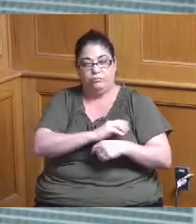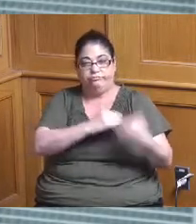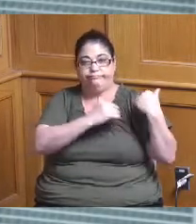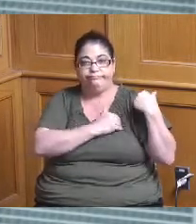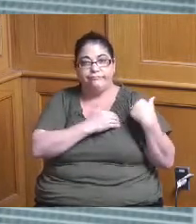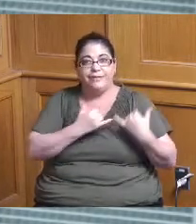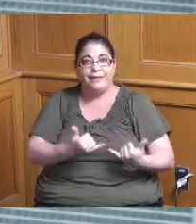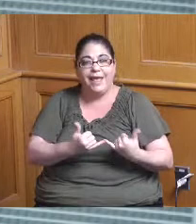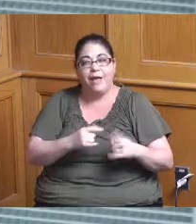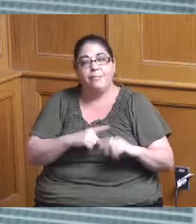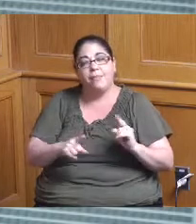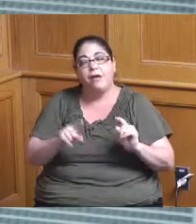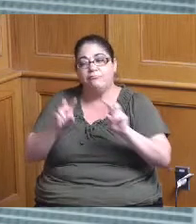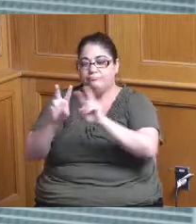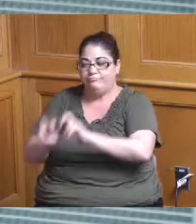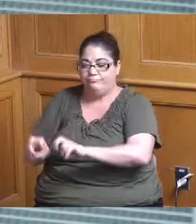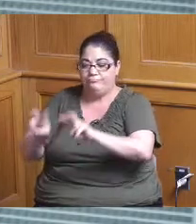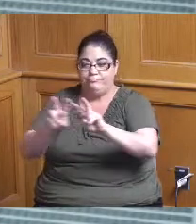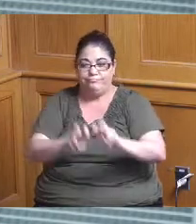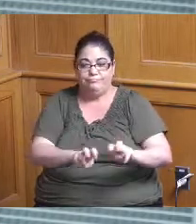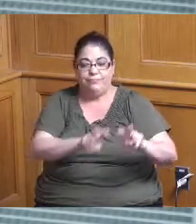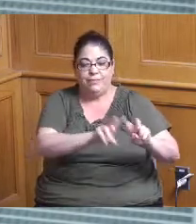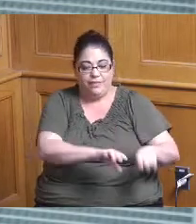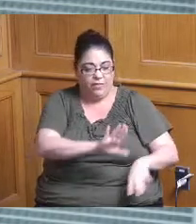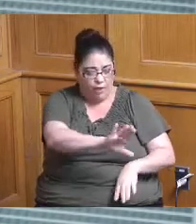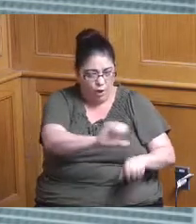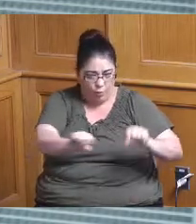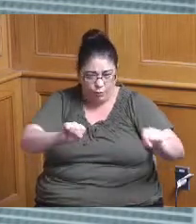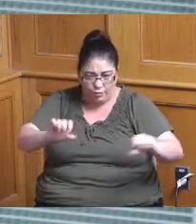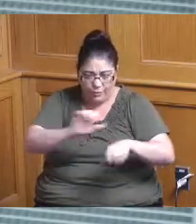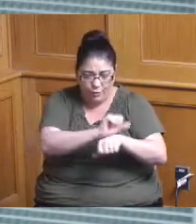people's you know individuals assignments and what they're working on and really you know this has